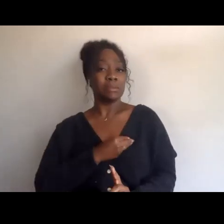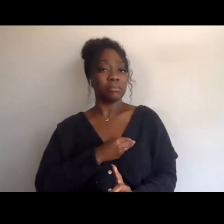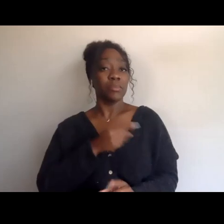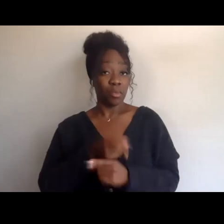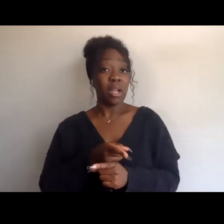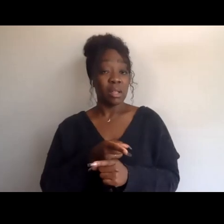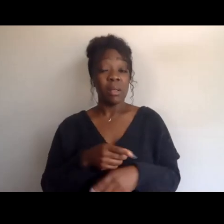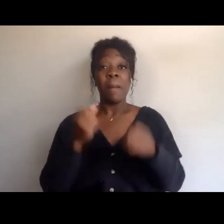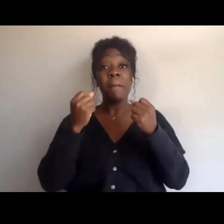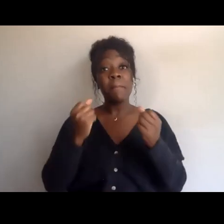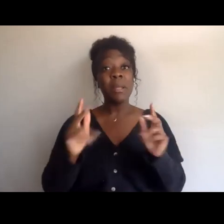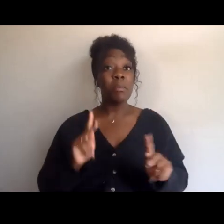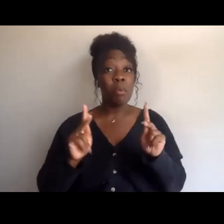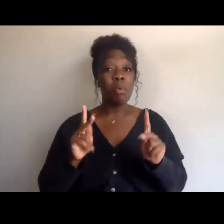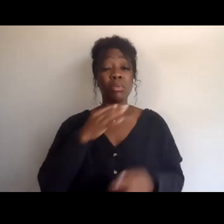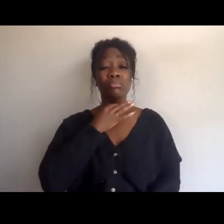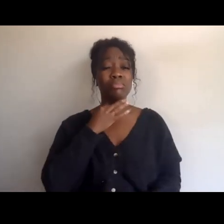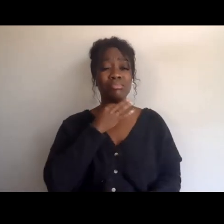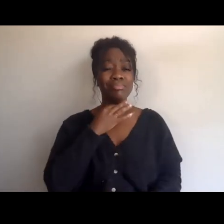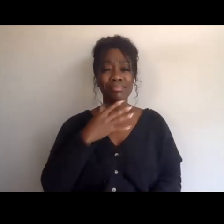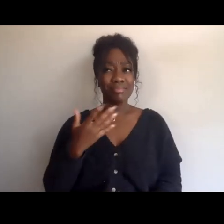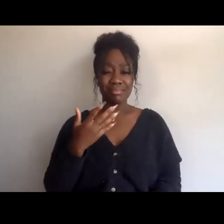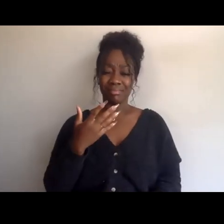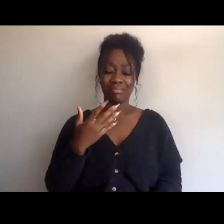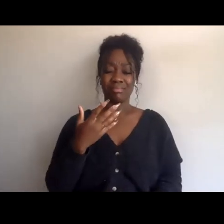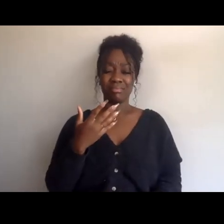A lot of people might be wondering like, why is it so important to Black people